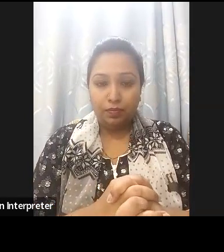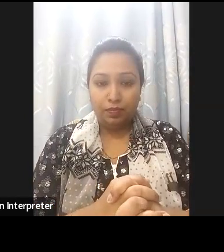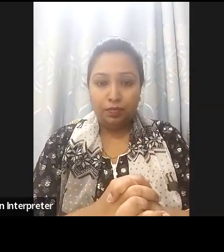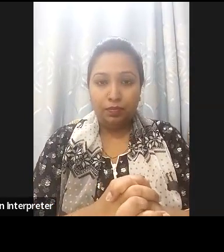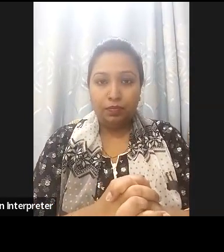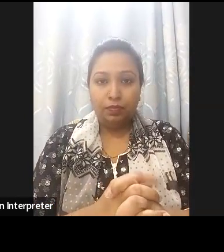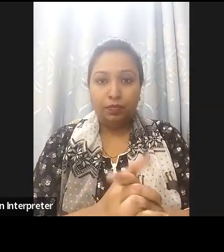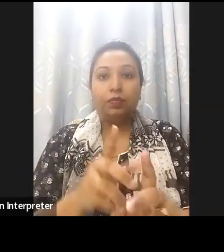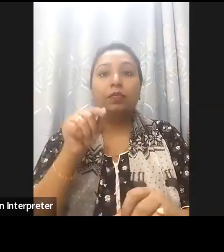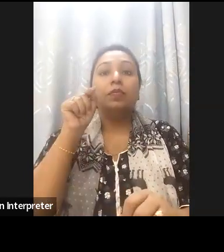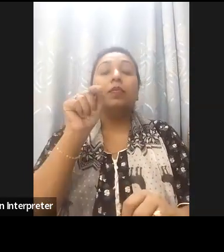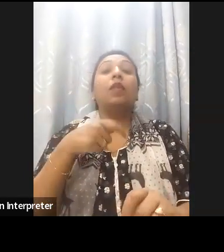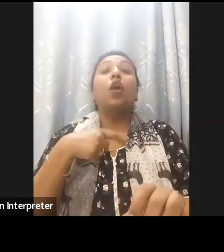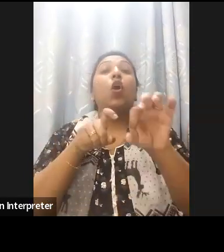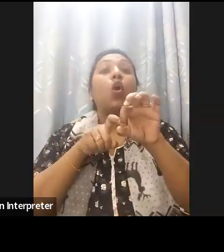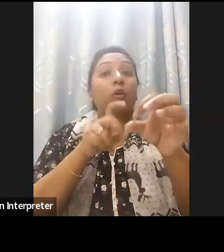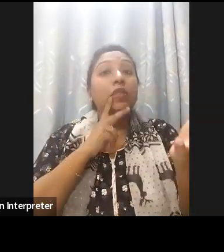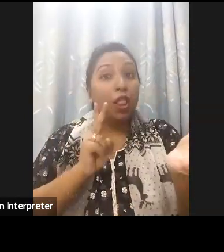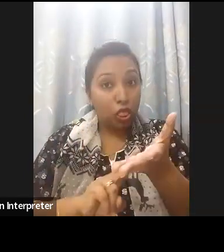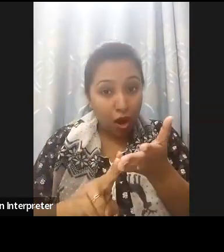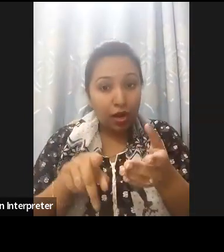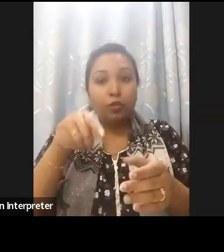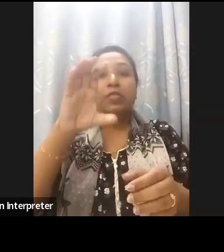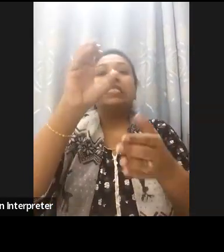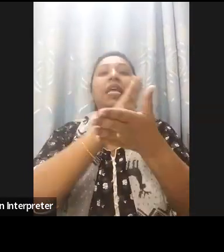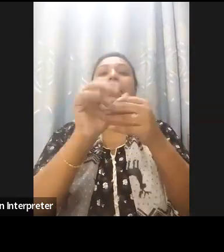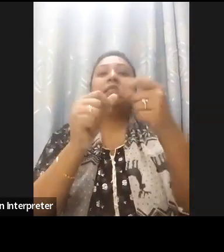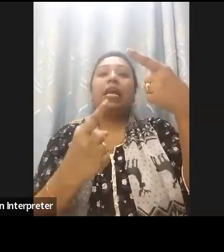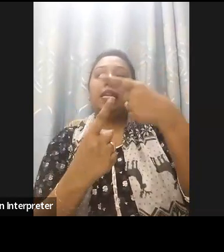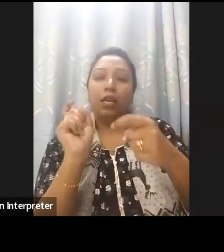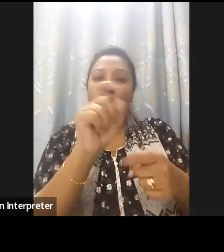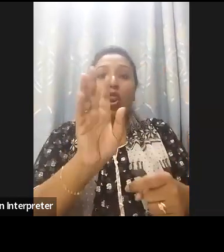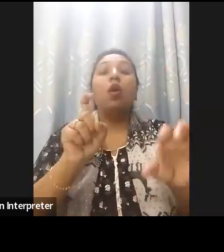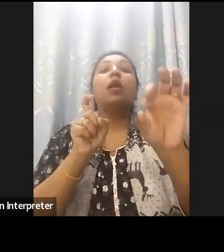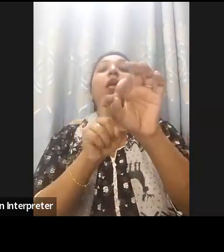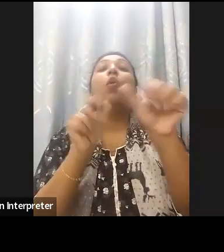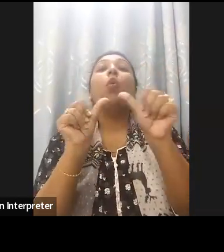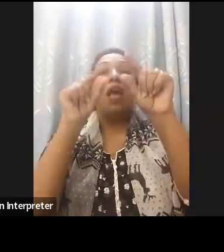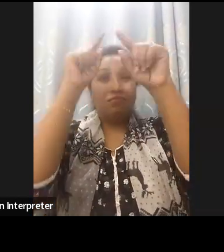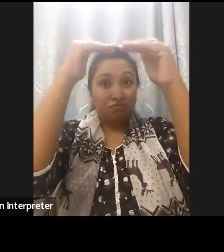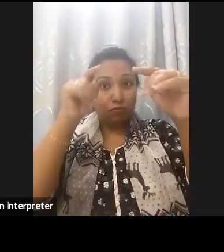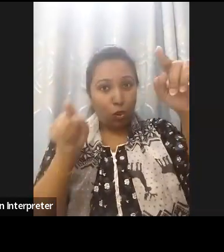free to use the text chat if there's any technical issues or general comments and there will be a a